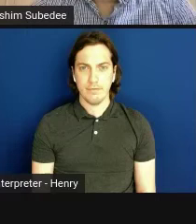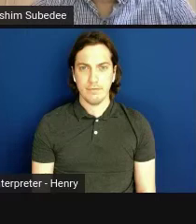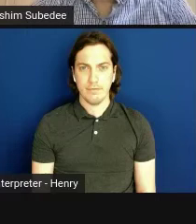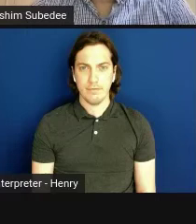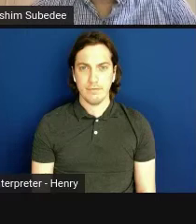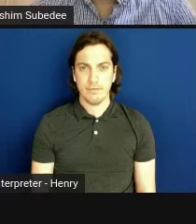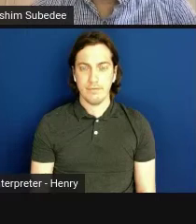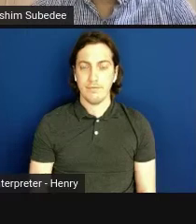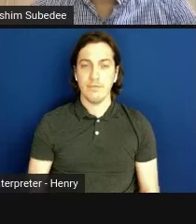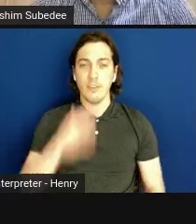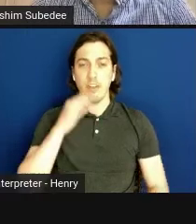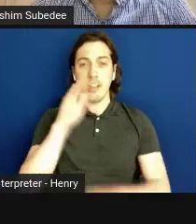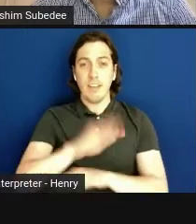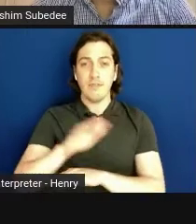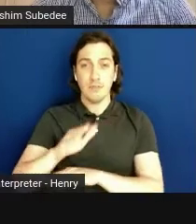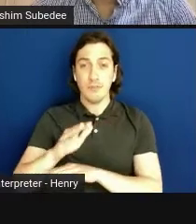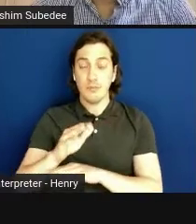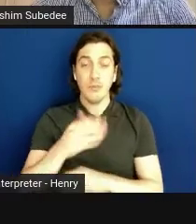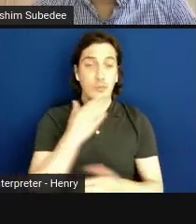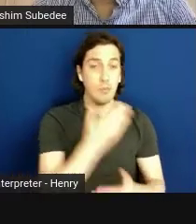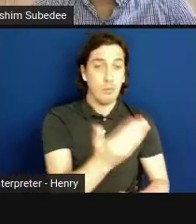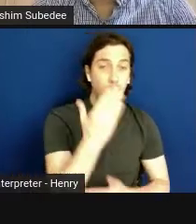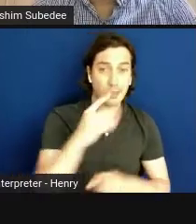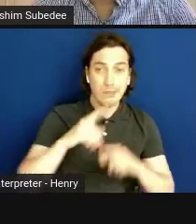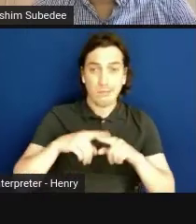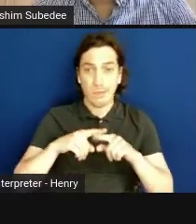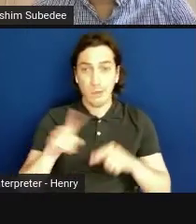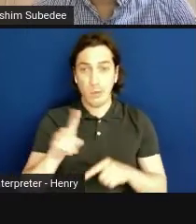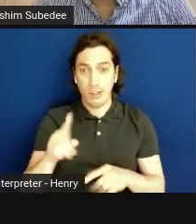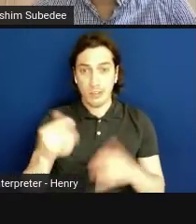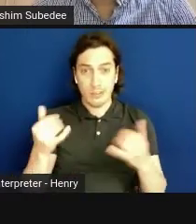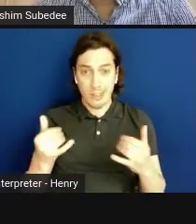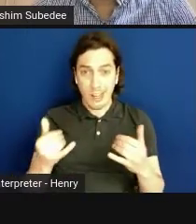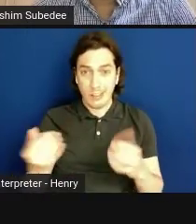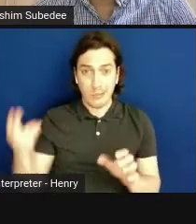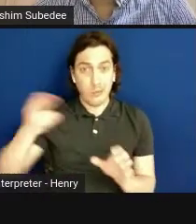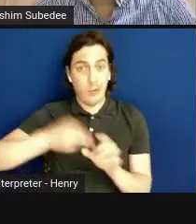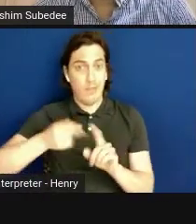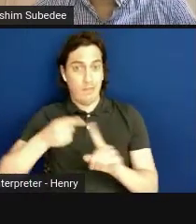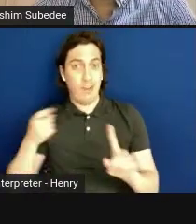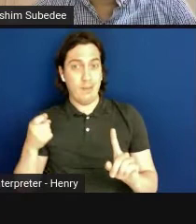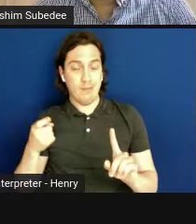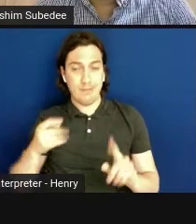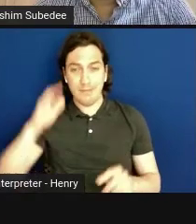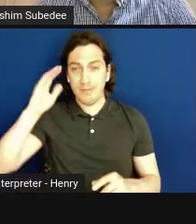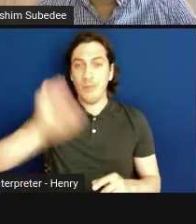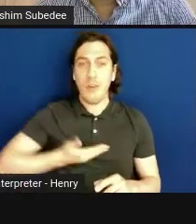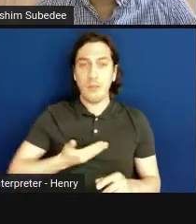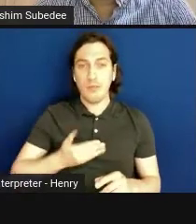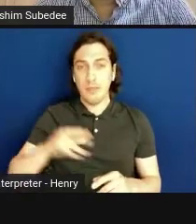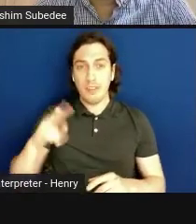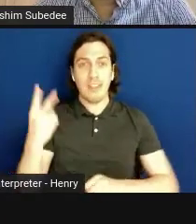Ashim Subedee: Good afternoon or good morning depending on where you are joining us from today. Welcome to the second day of the HHS